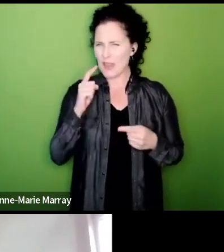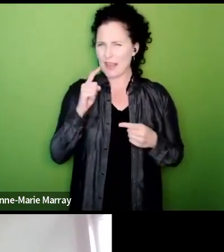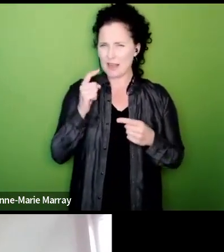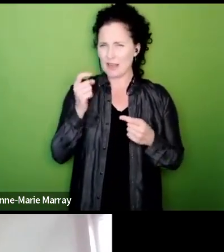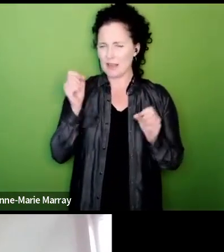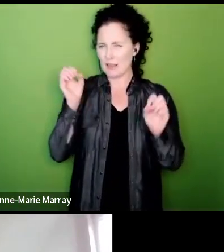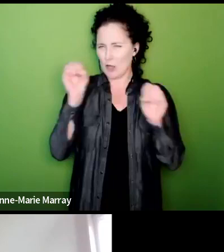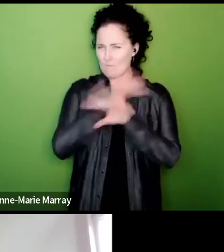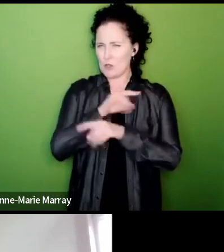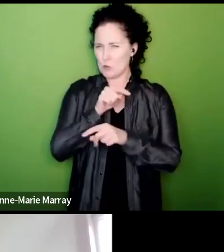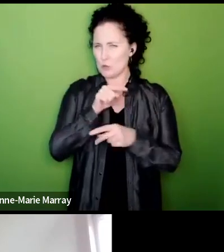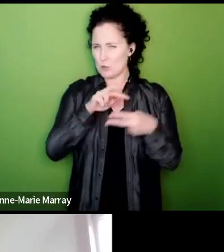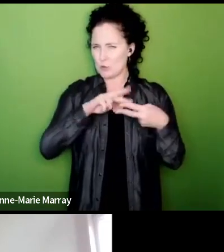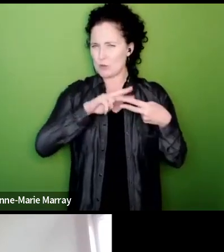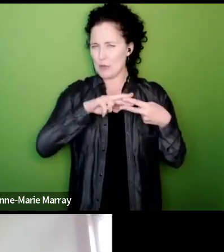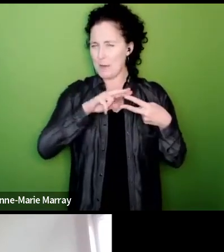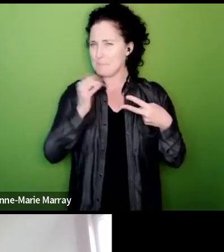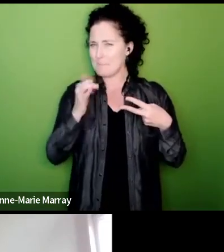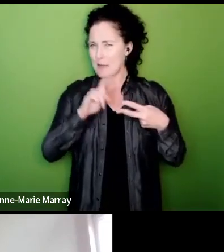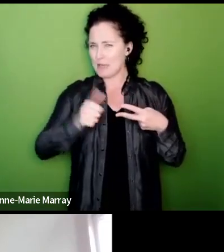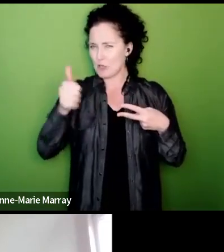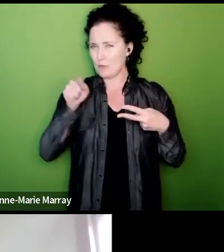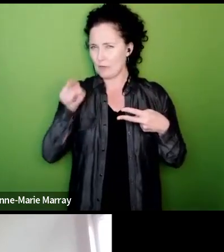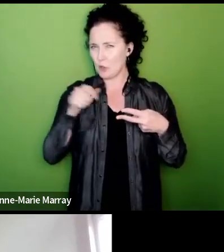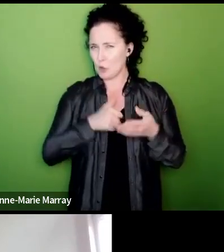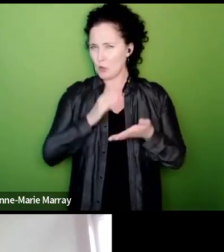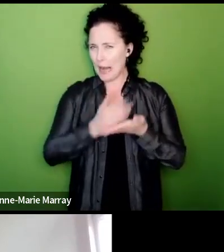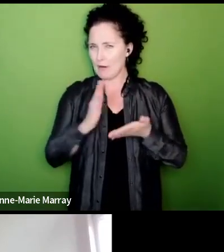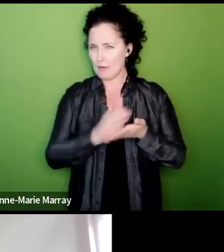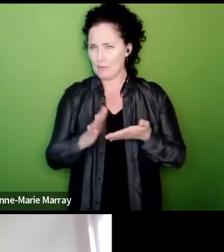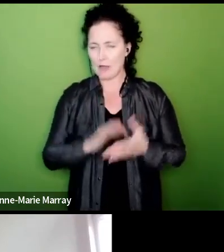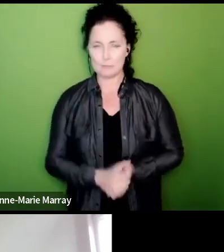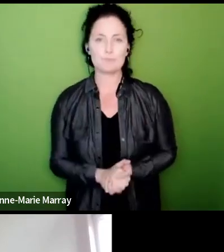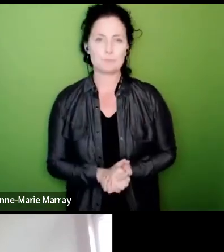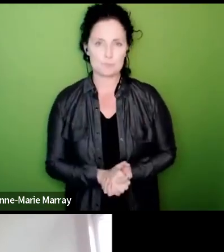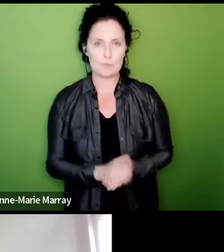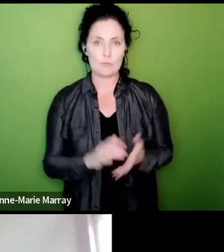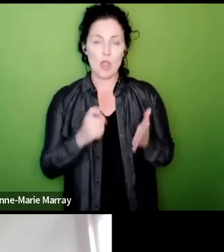um it it's probably helpful to to clarify this specifically Mark so Ryan Gordon asks